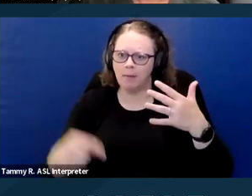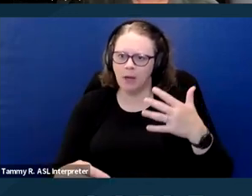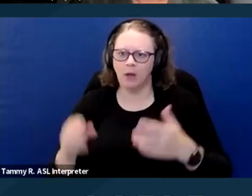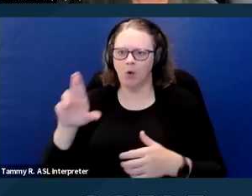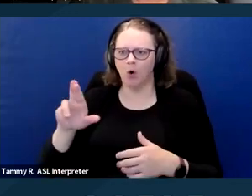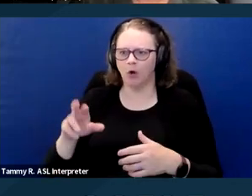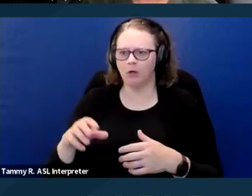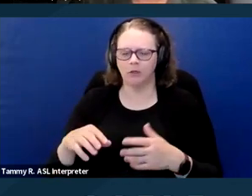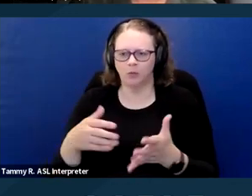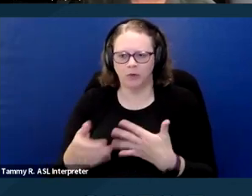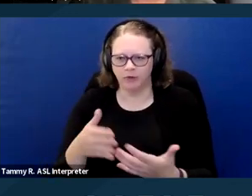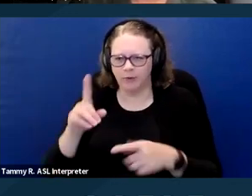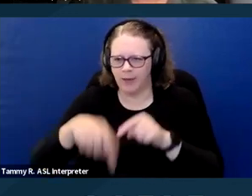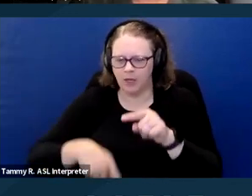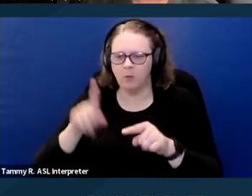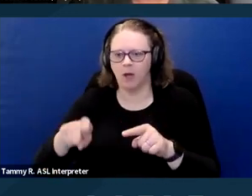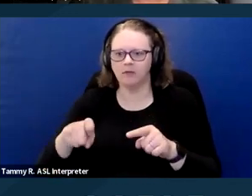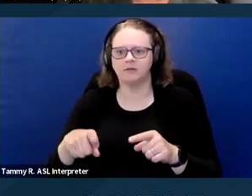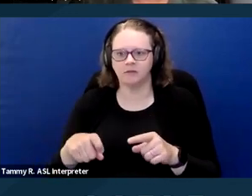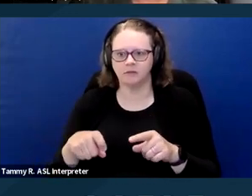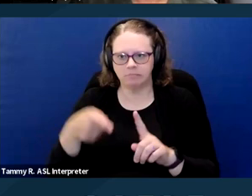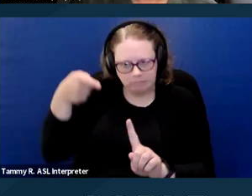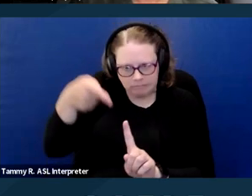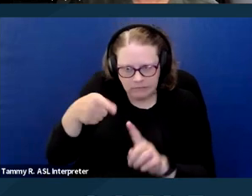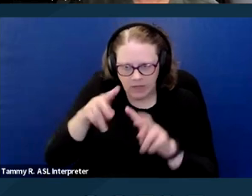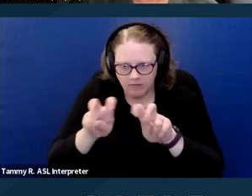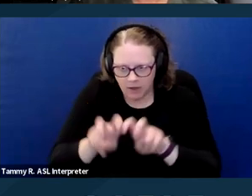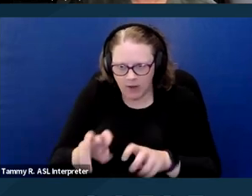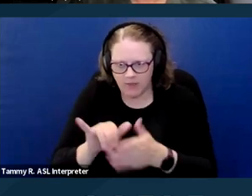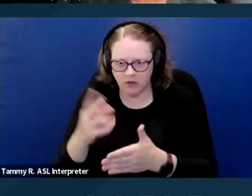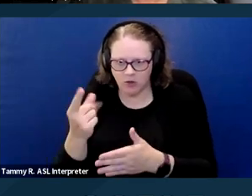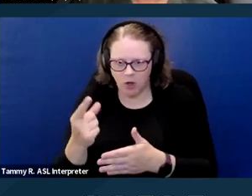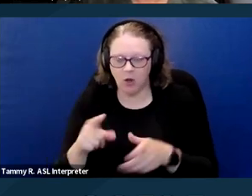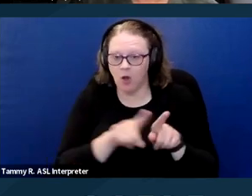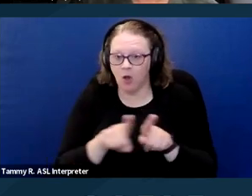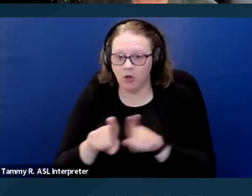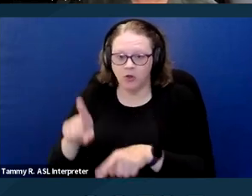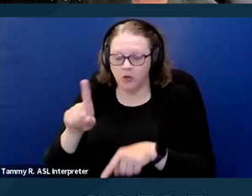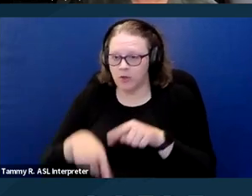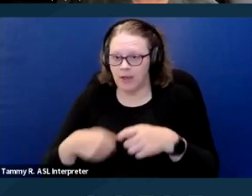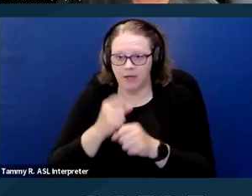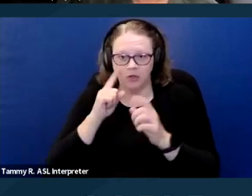And the determination cannot be made on evidence that's so old that it's not credible or reliable